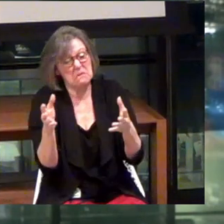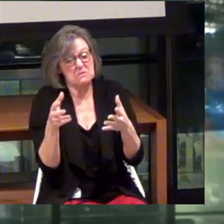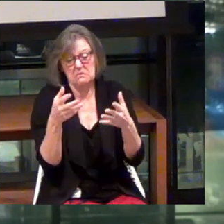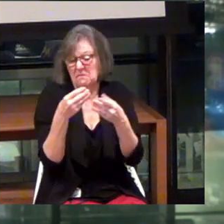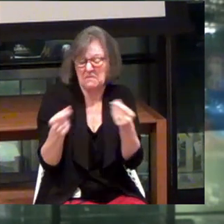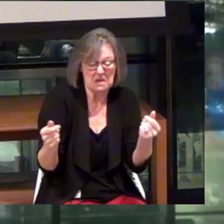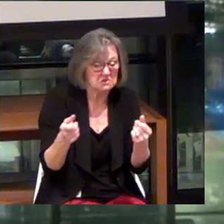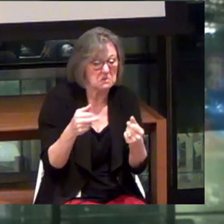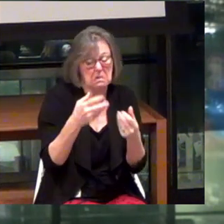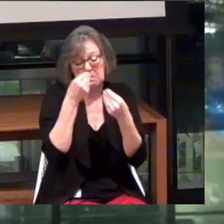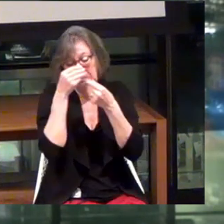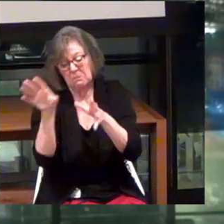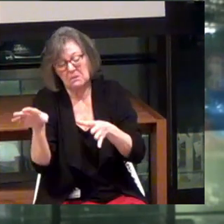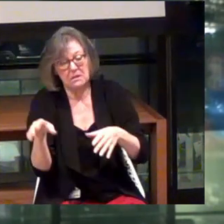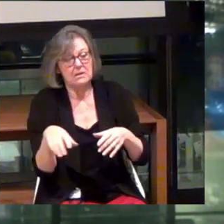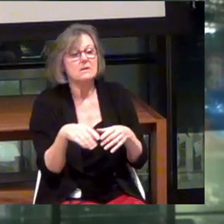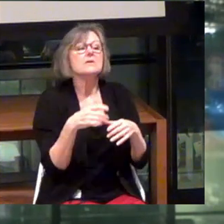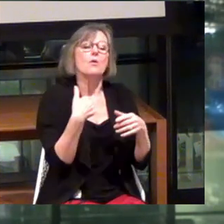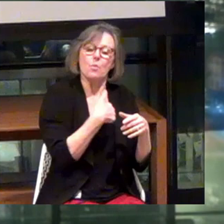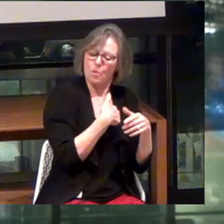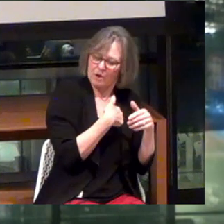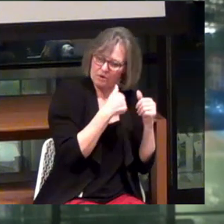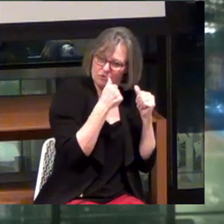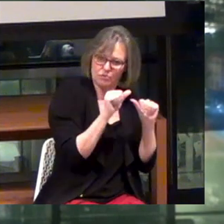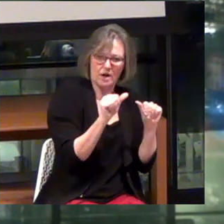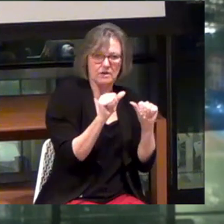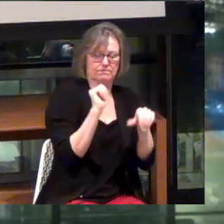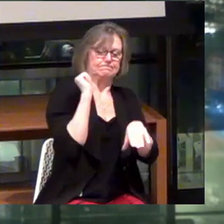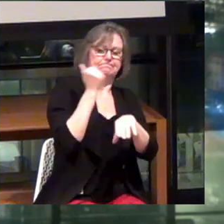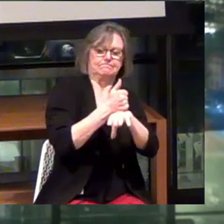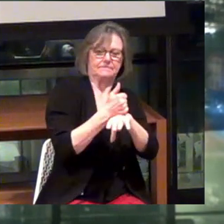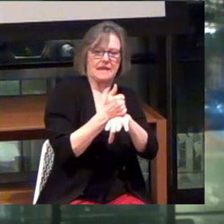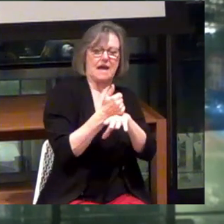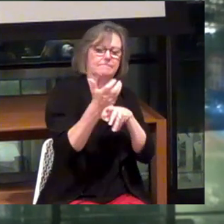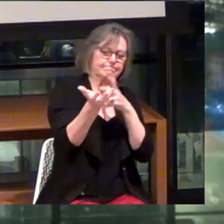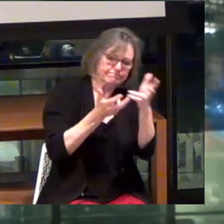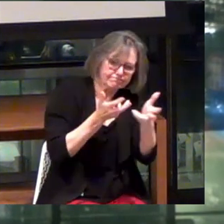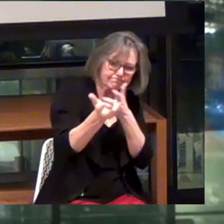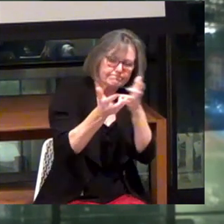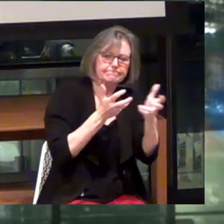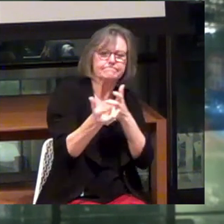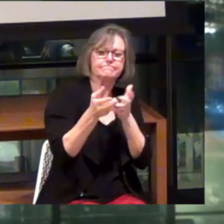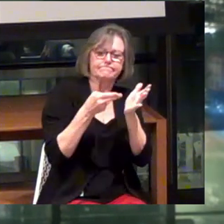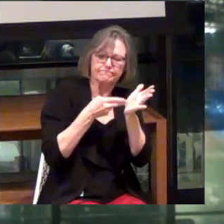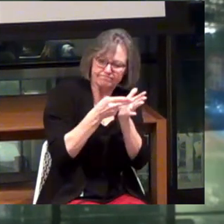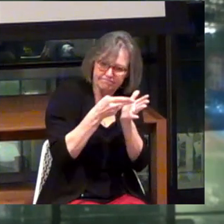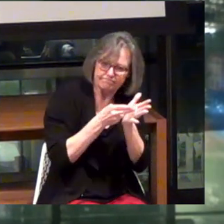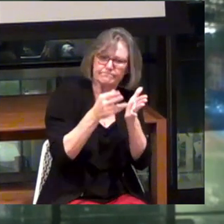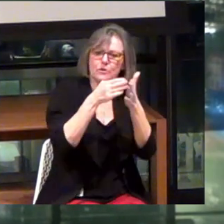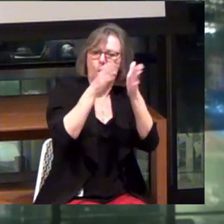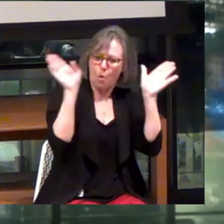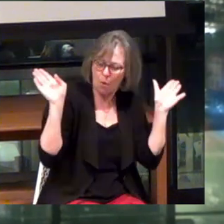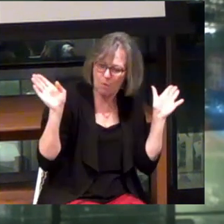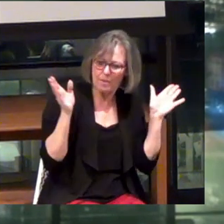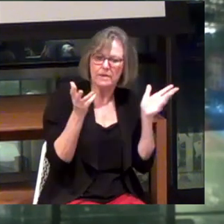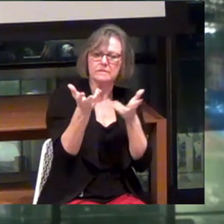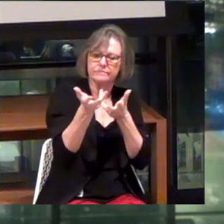So I think for us, we're trying to establish that dialogue transparently and openly. And presently.